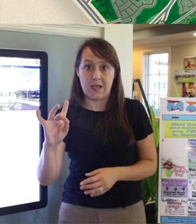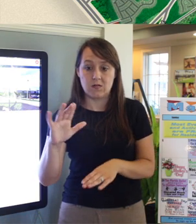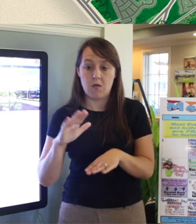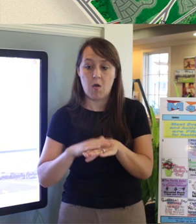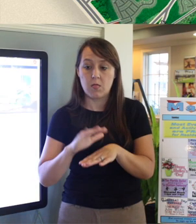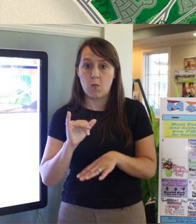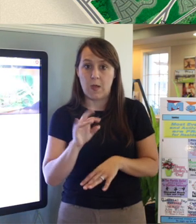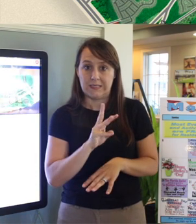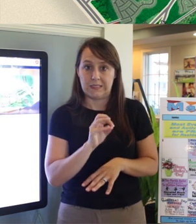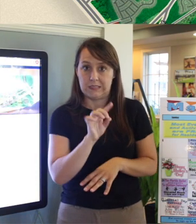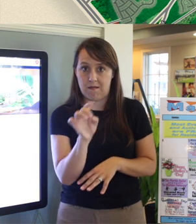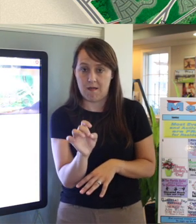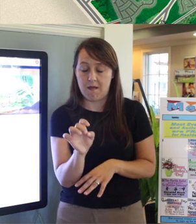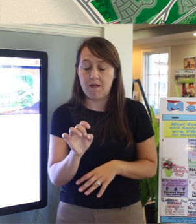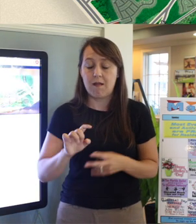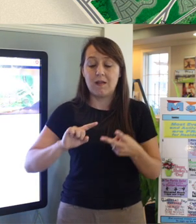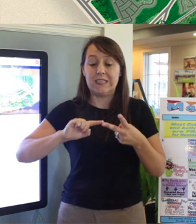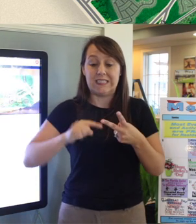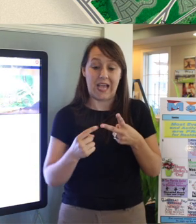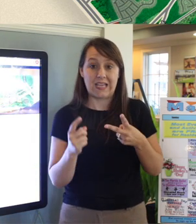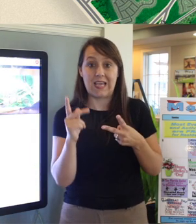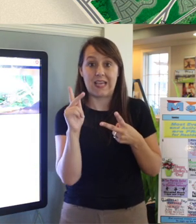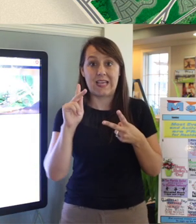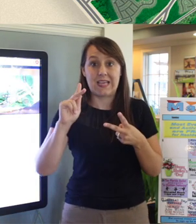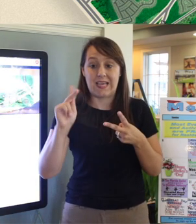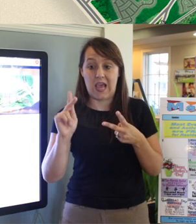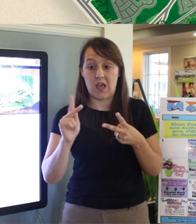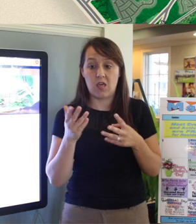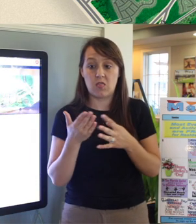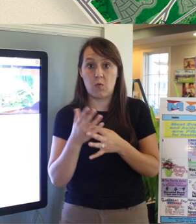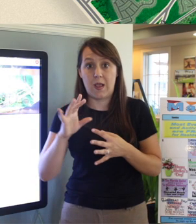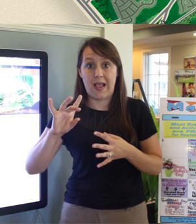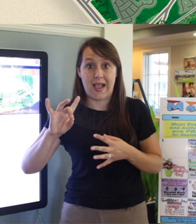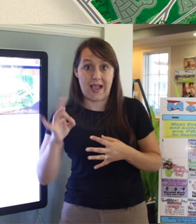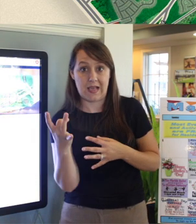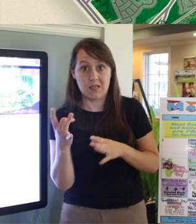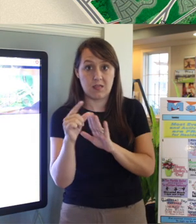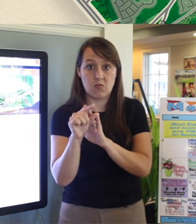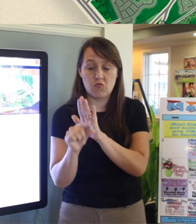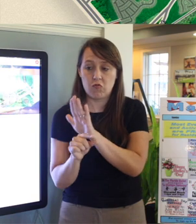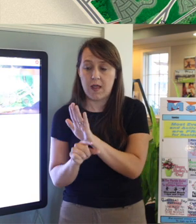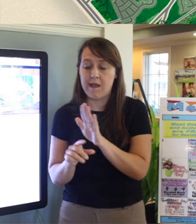the second K-8 is located at the base of our Twenty Mile area